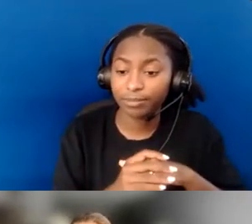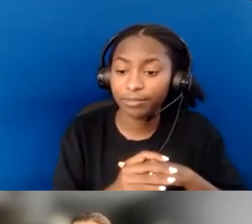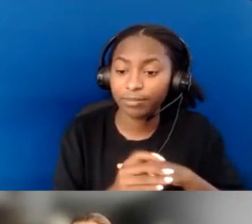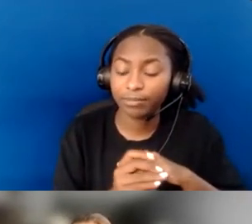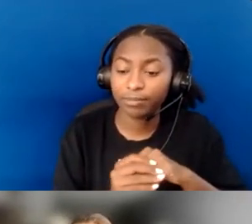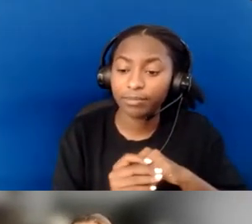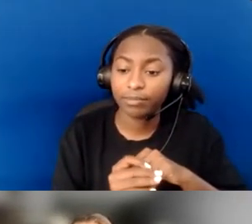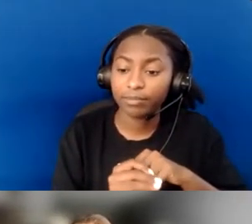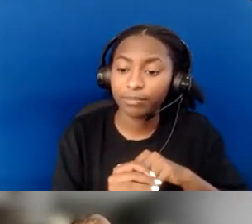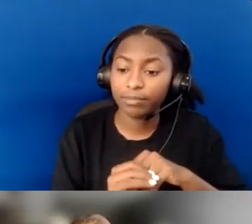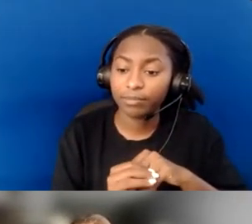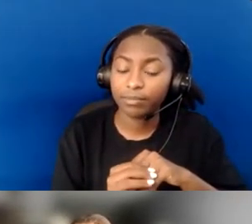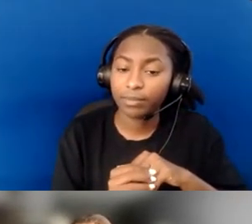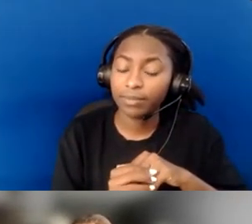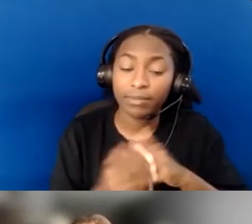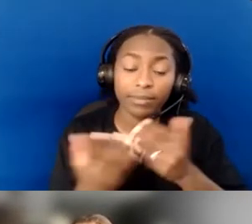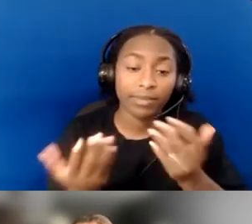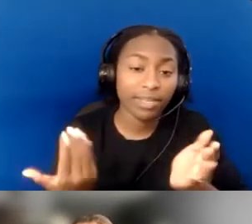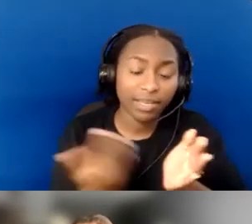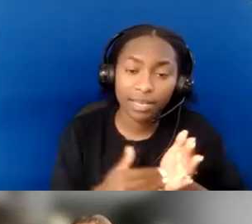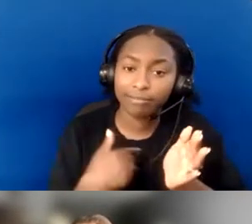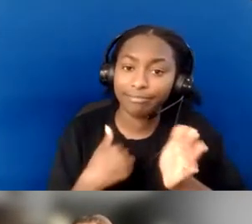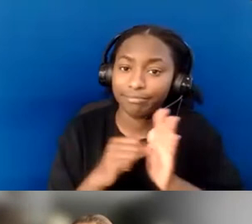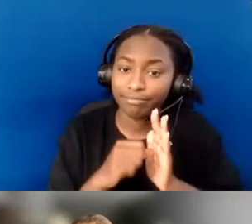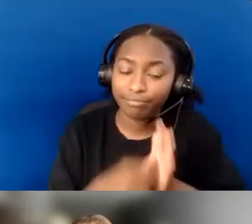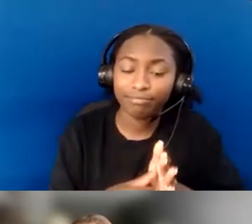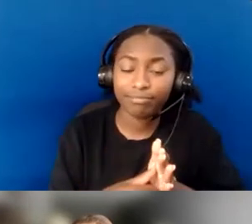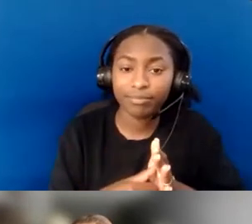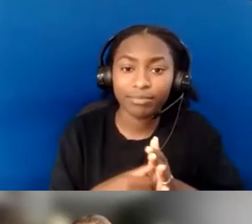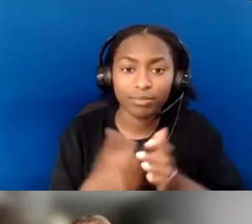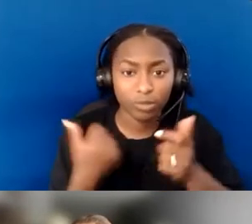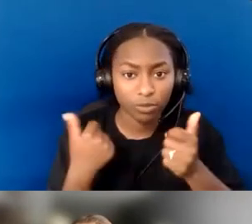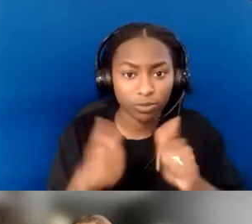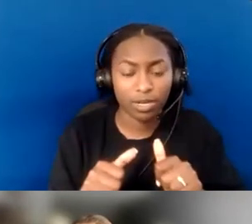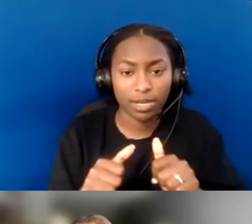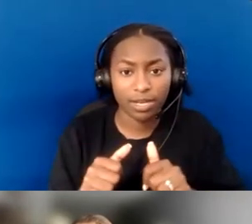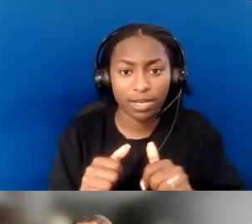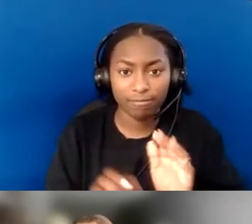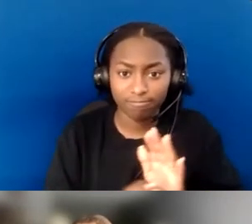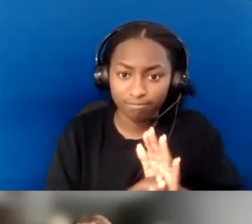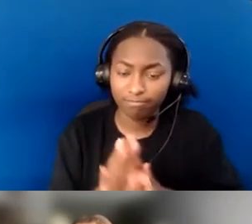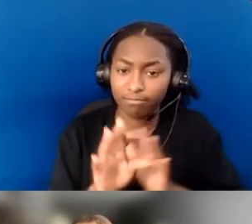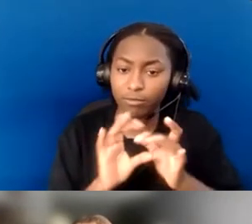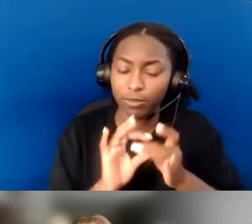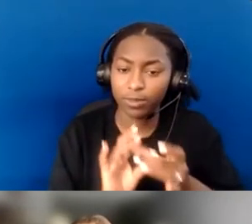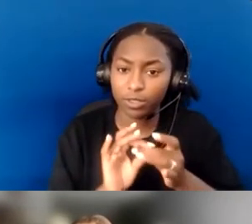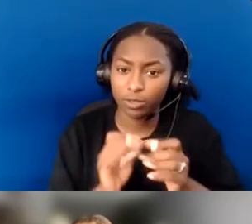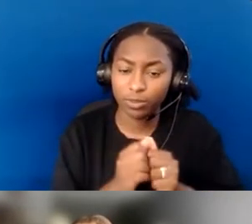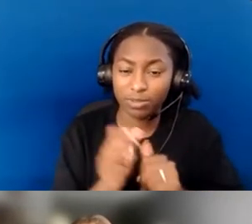but look to build relationships with the people you already are connected with in your church, in your community; and engage with them.